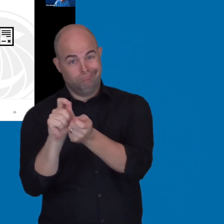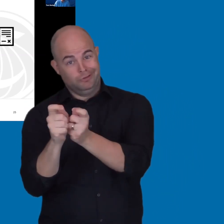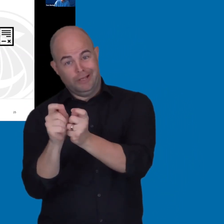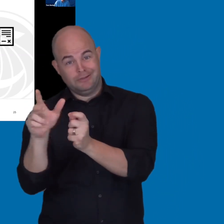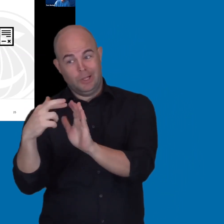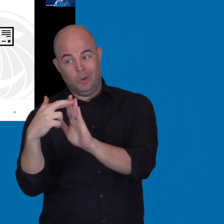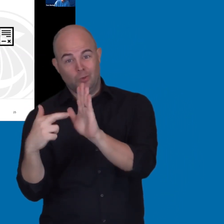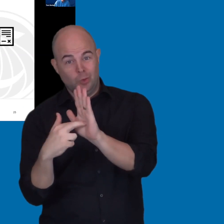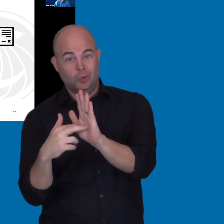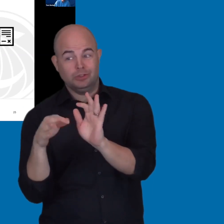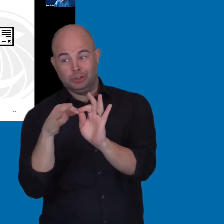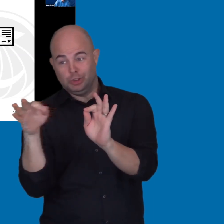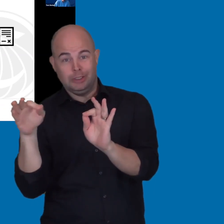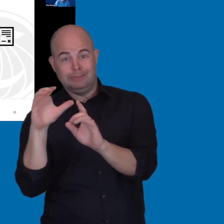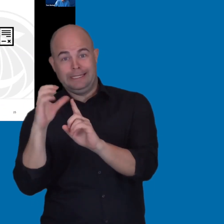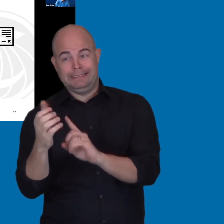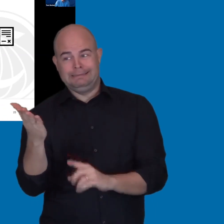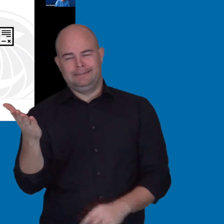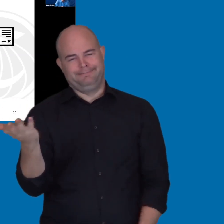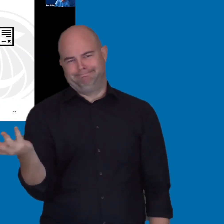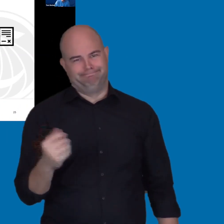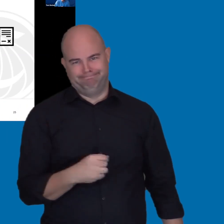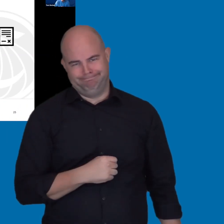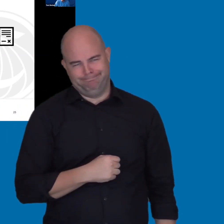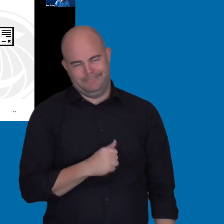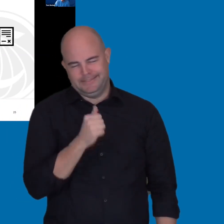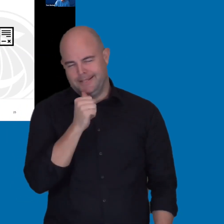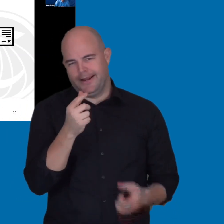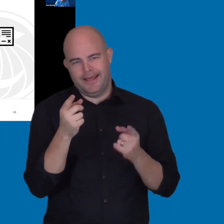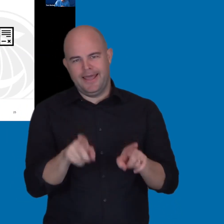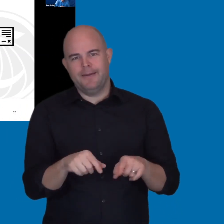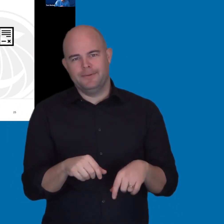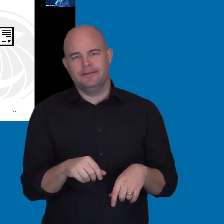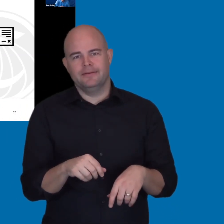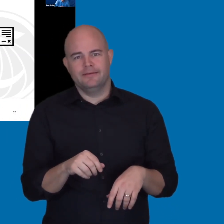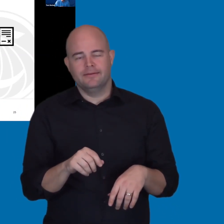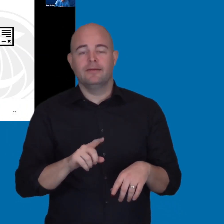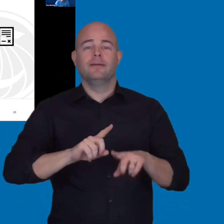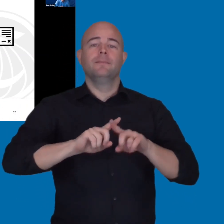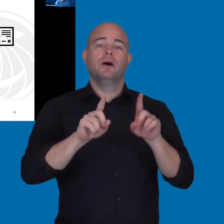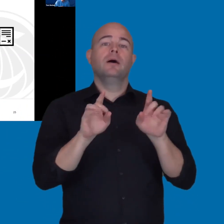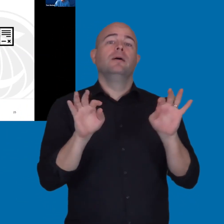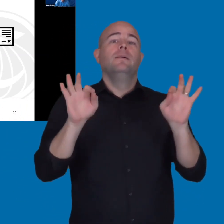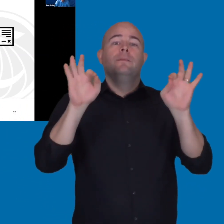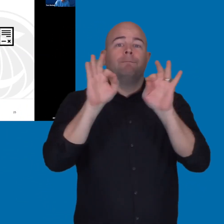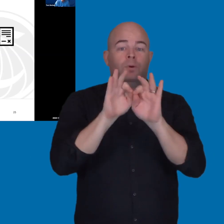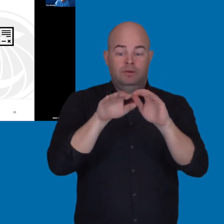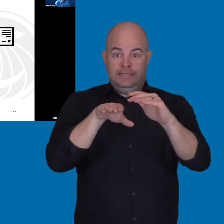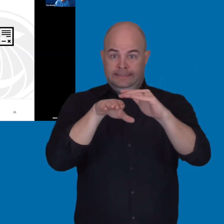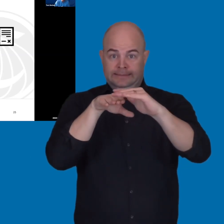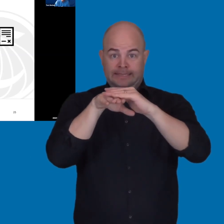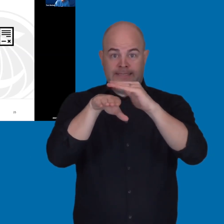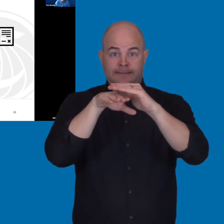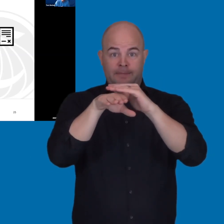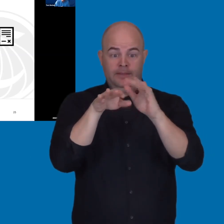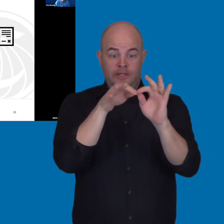That's just not going to happen. But the starting point for that is ensuring that accessibility-related provisions are